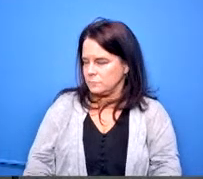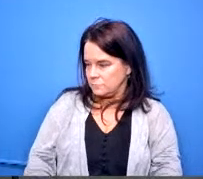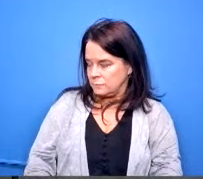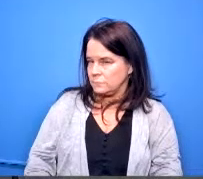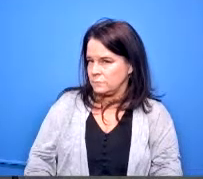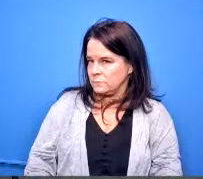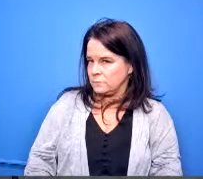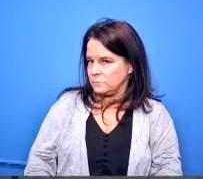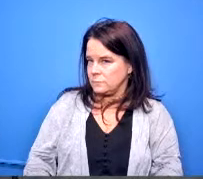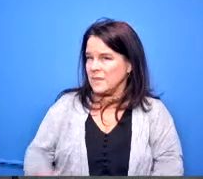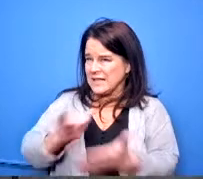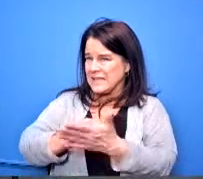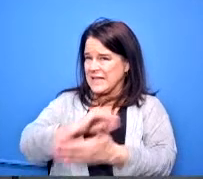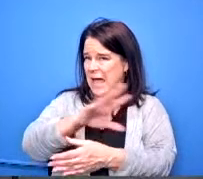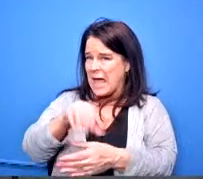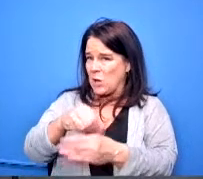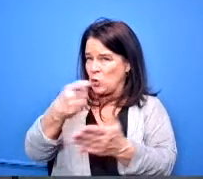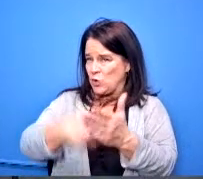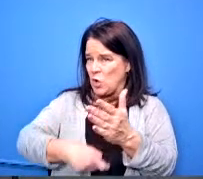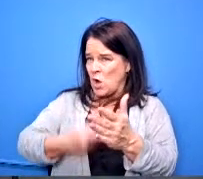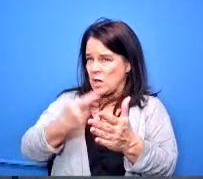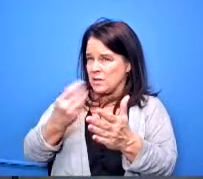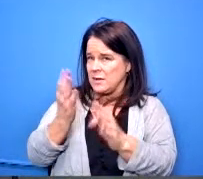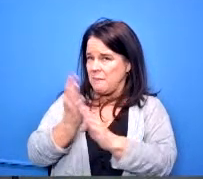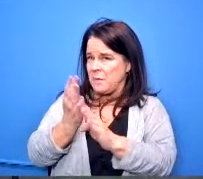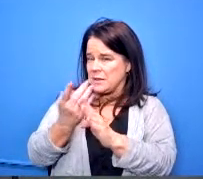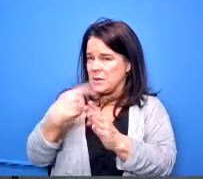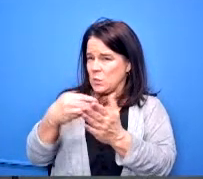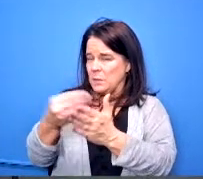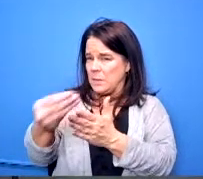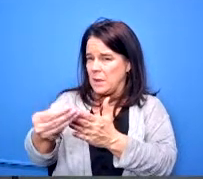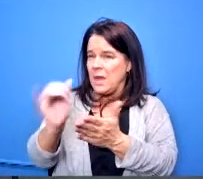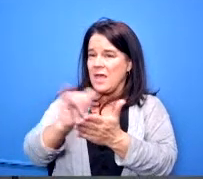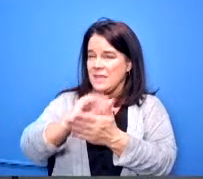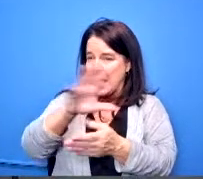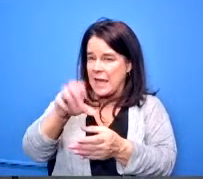does that include the buses yes that includes what we're paying every year on the buses the